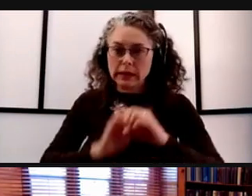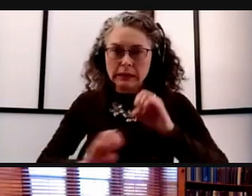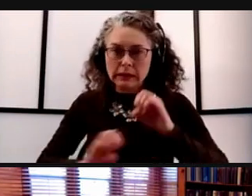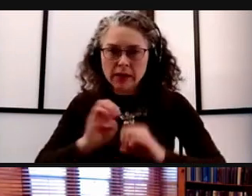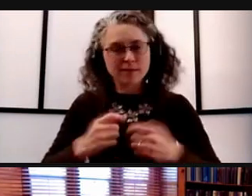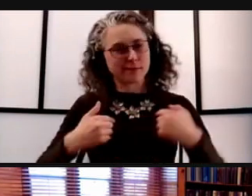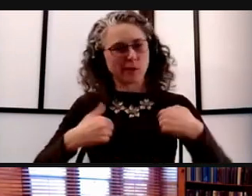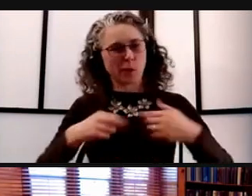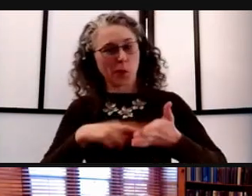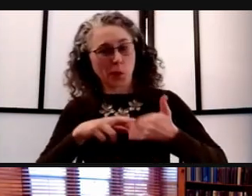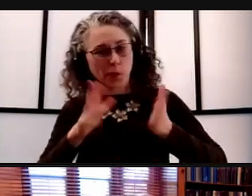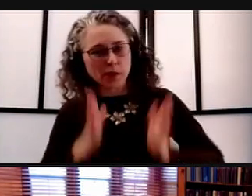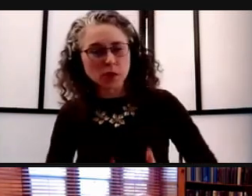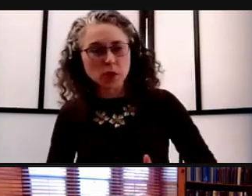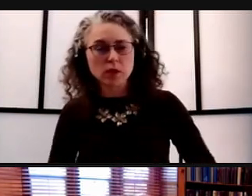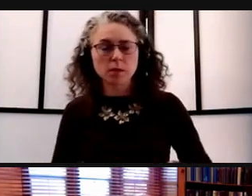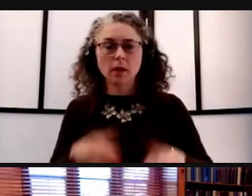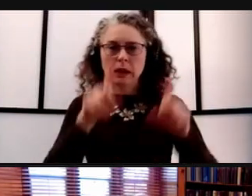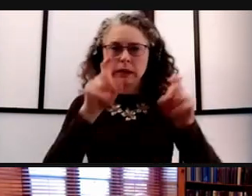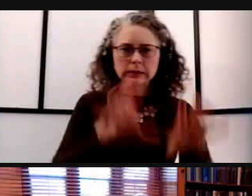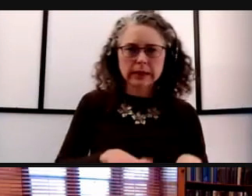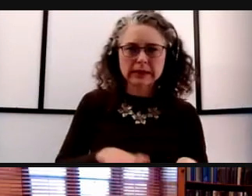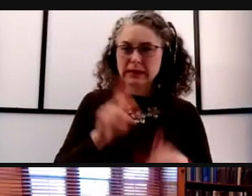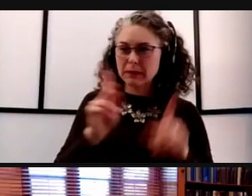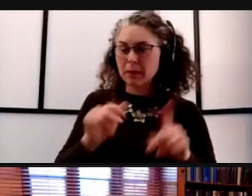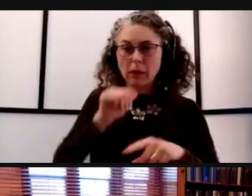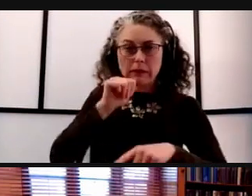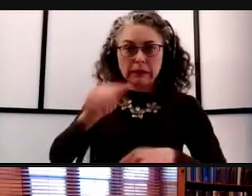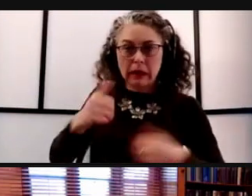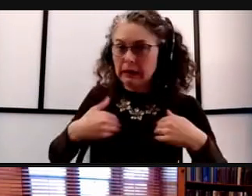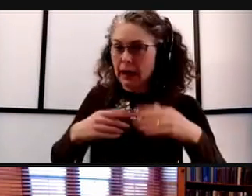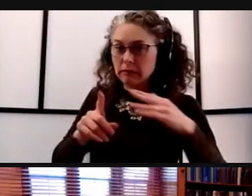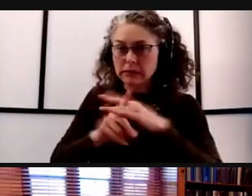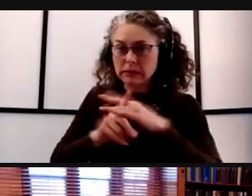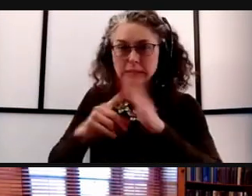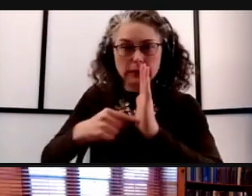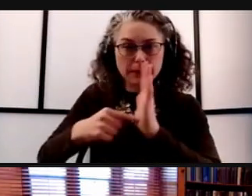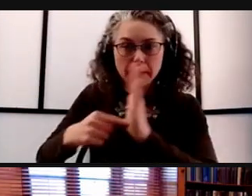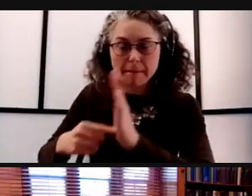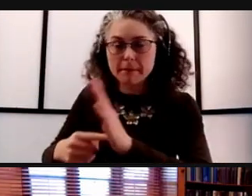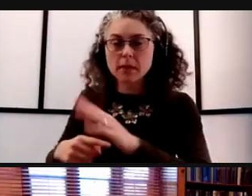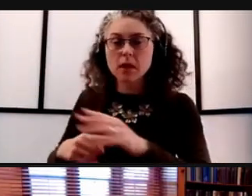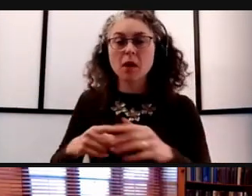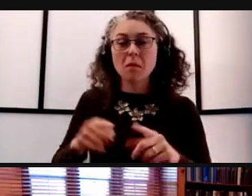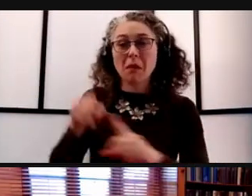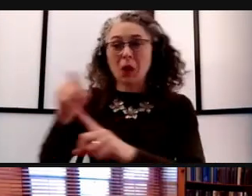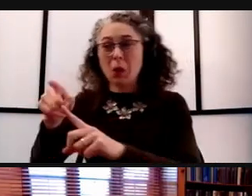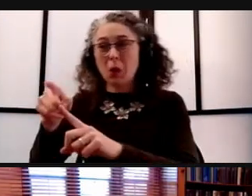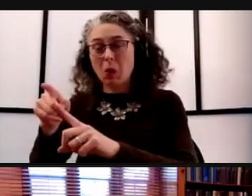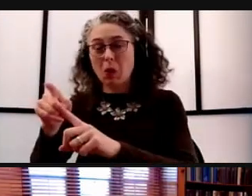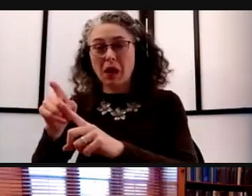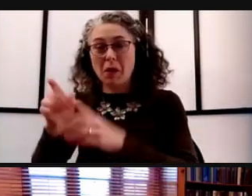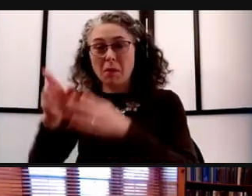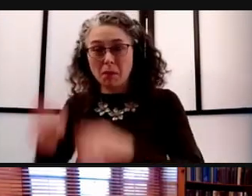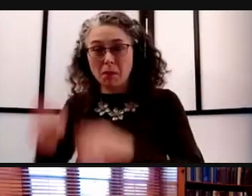including the testing of asymptomatic co-workers, who were in the same labs as people who had tested positive for COVID-19.